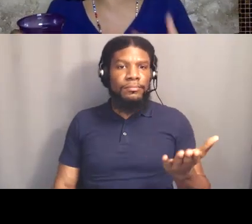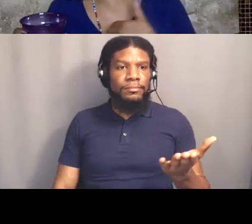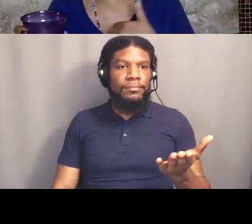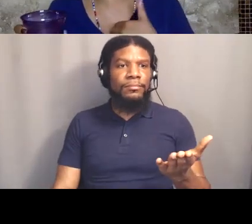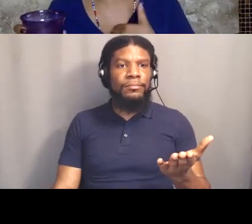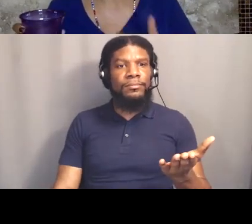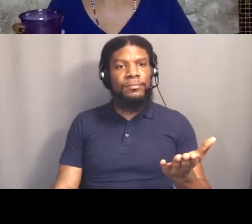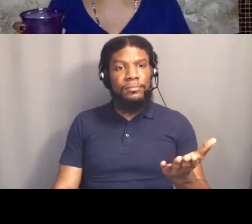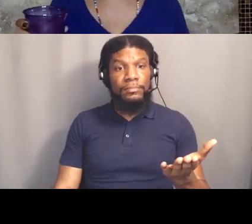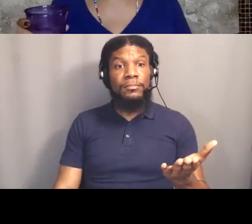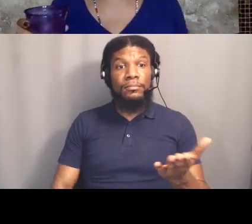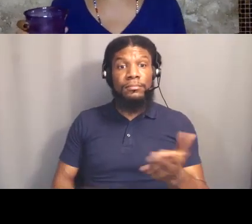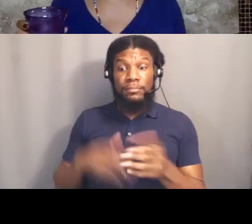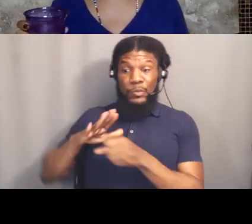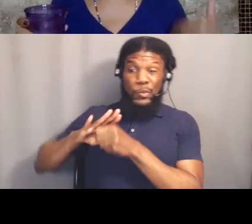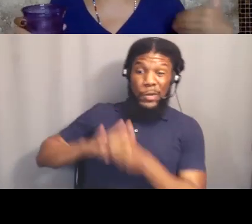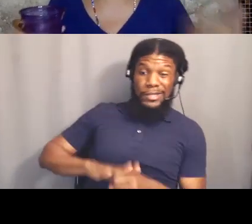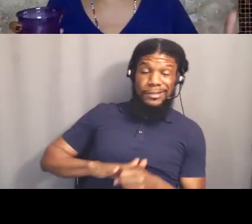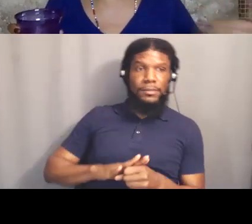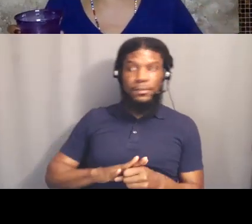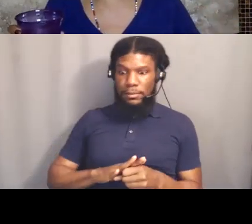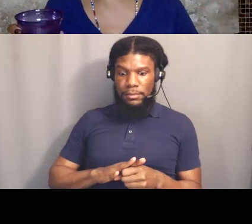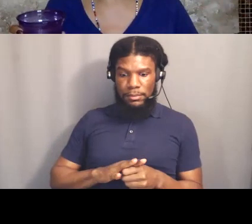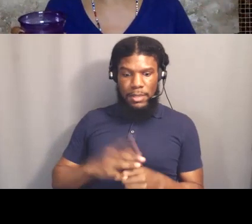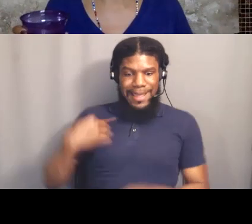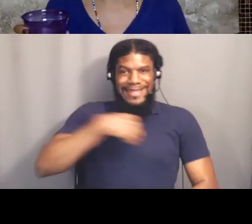that's us remembering that, when we fight, we win.